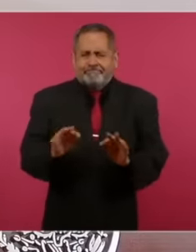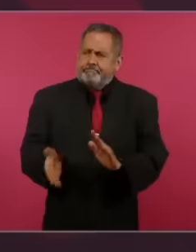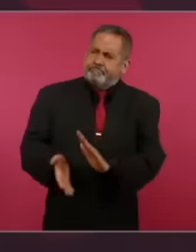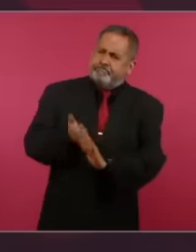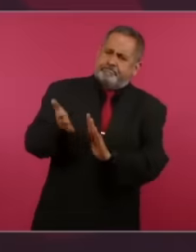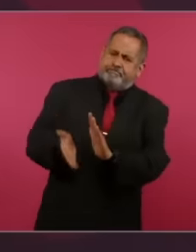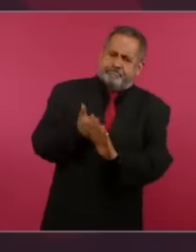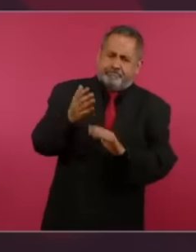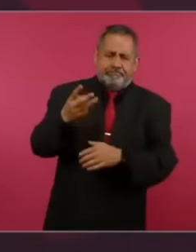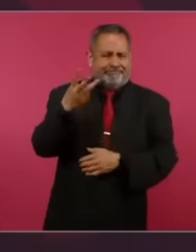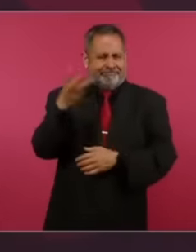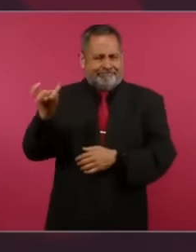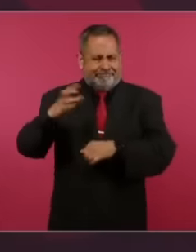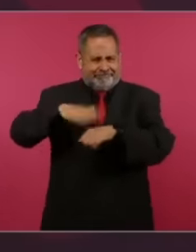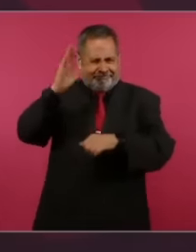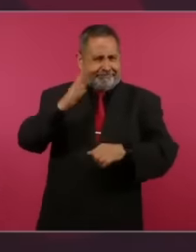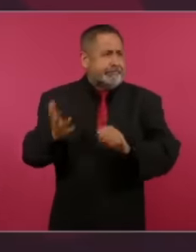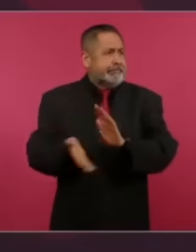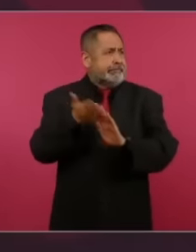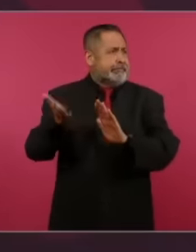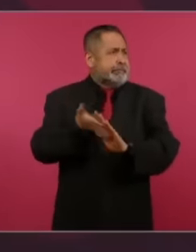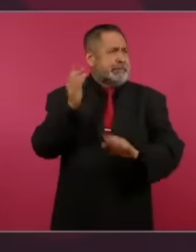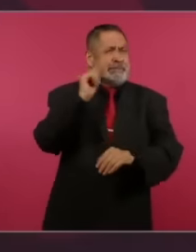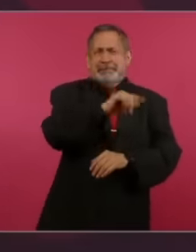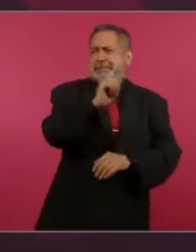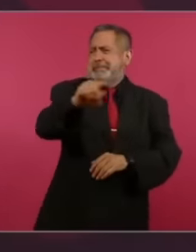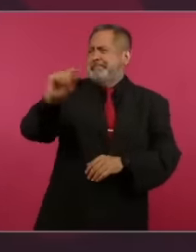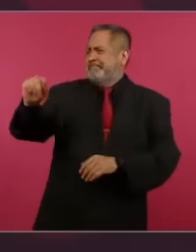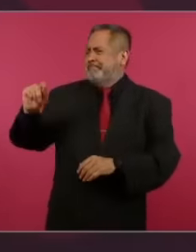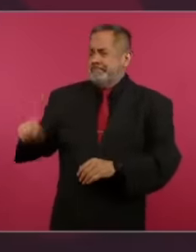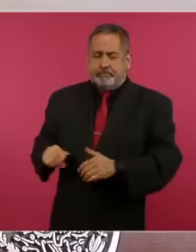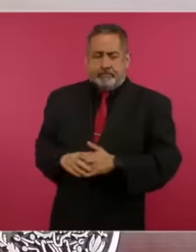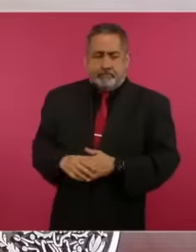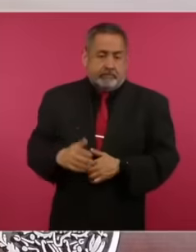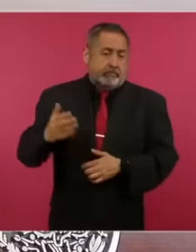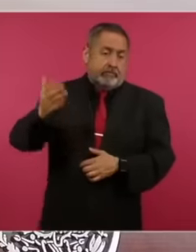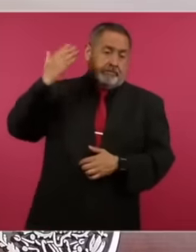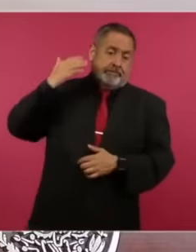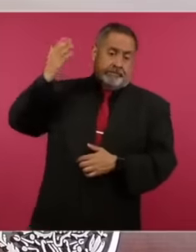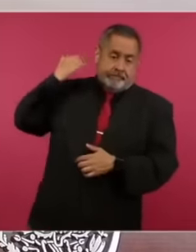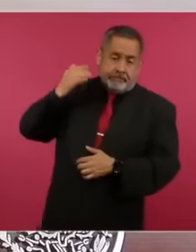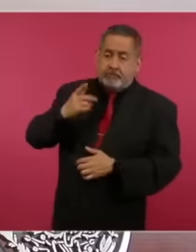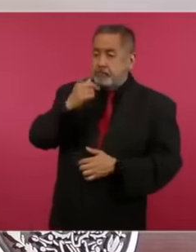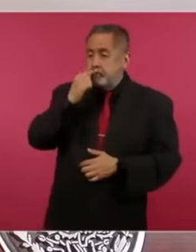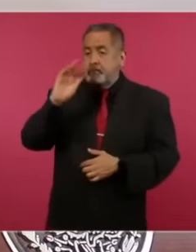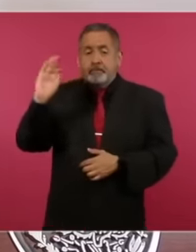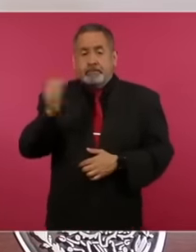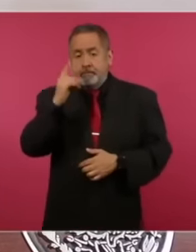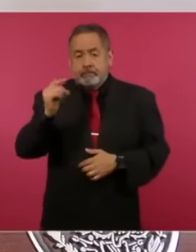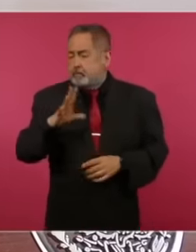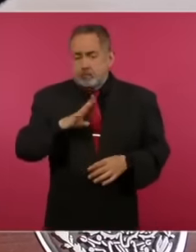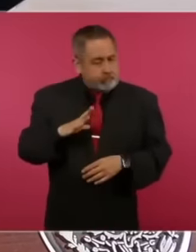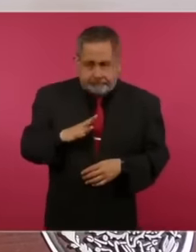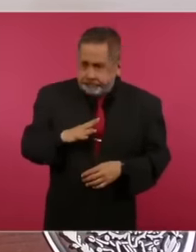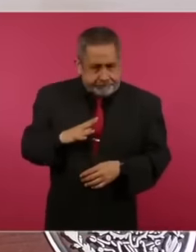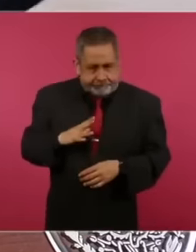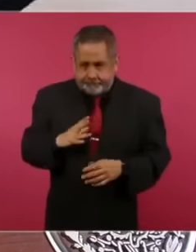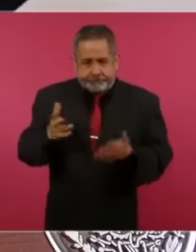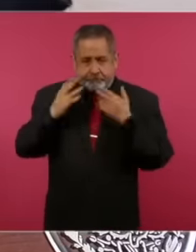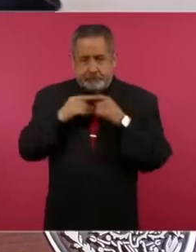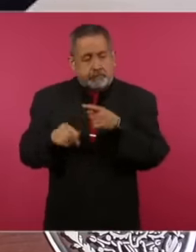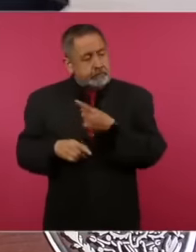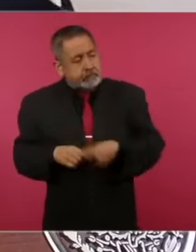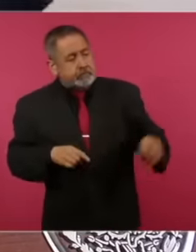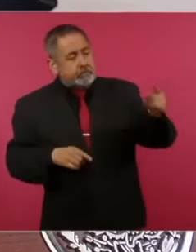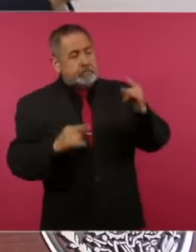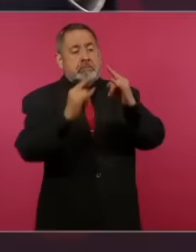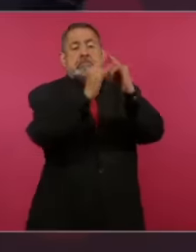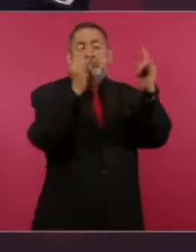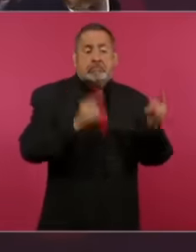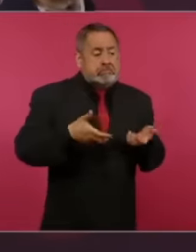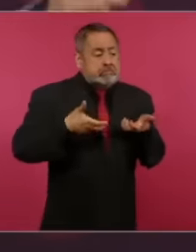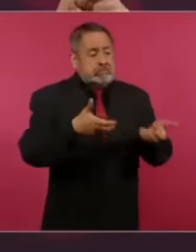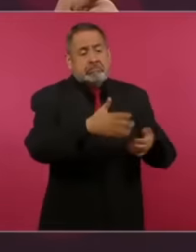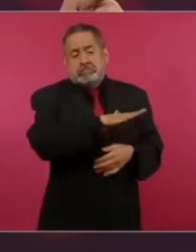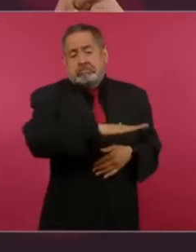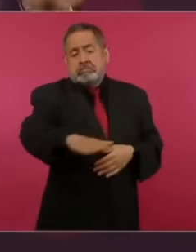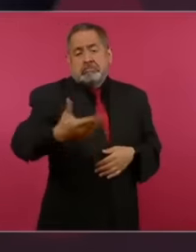than 300 because when the federal police existed they sent them to camps in the interperie or